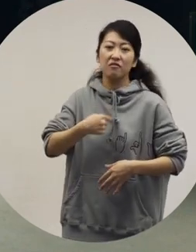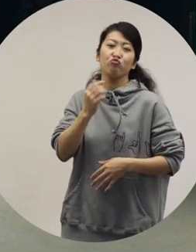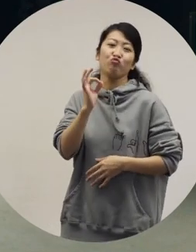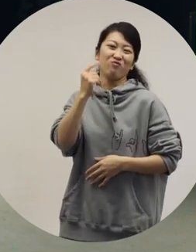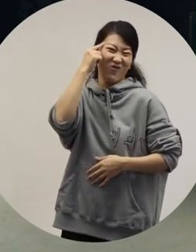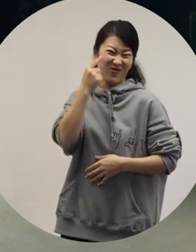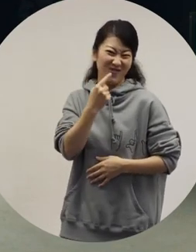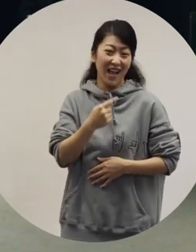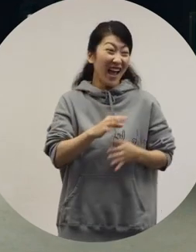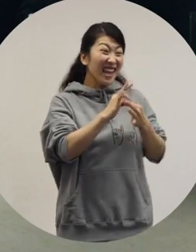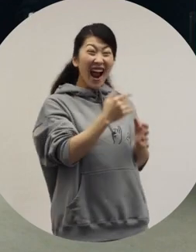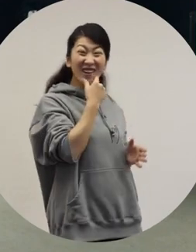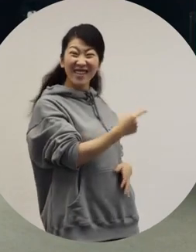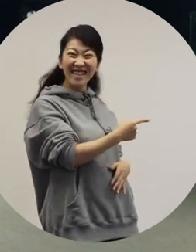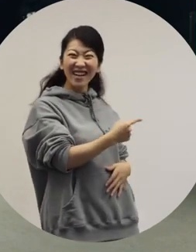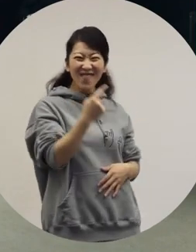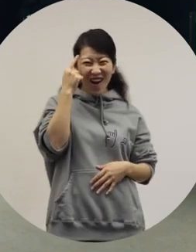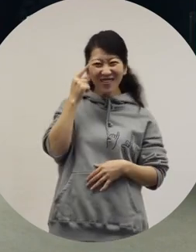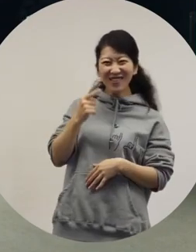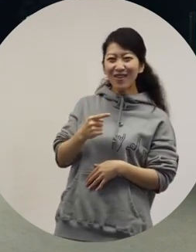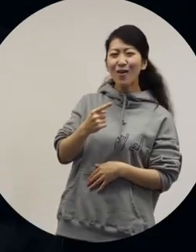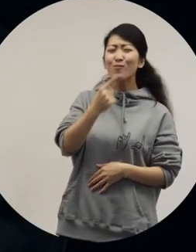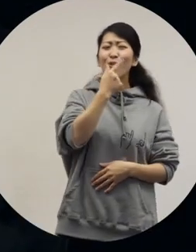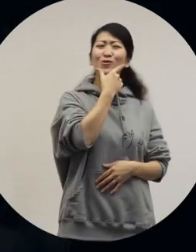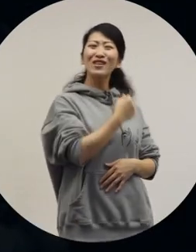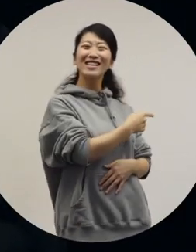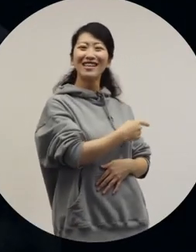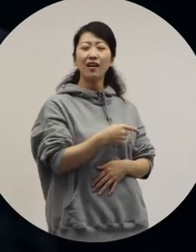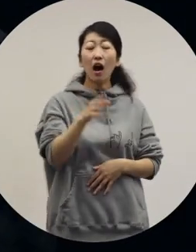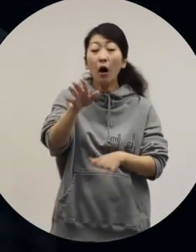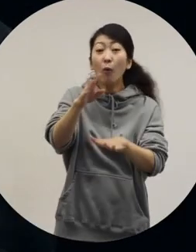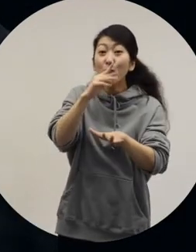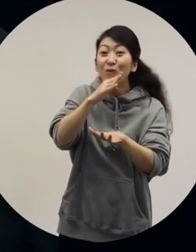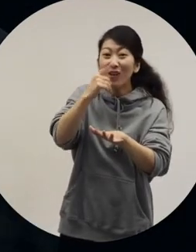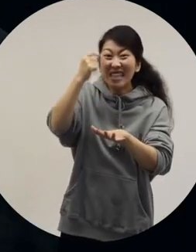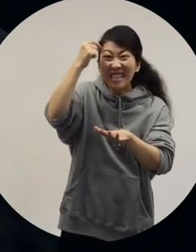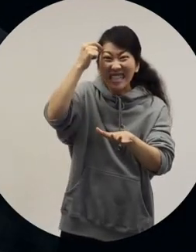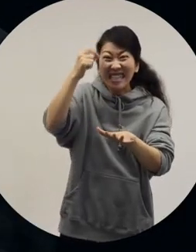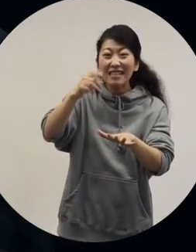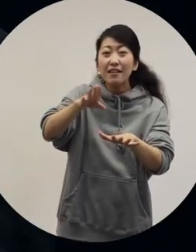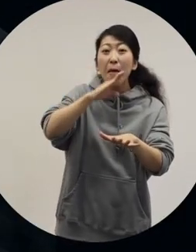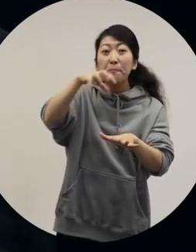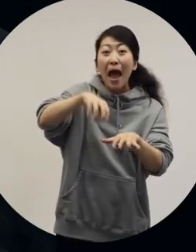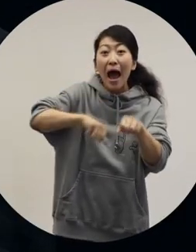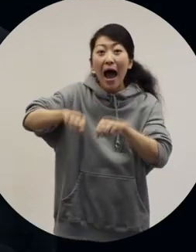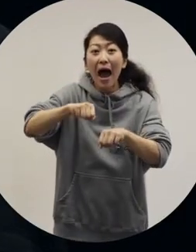[Ryuchell] That's why I like you! -[Shin] Great. [Ryuchell] I like you so much. I barely bother others.